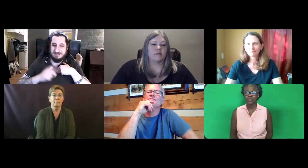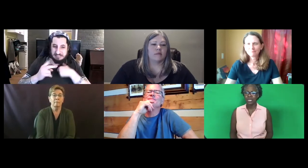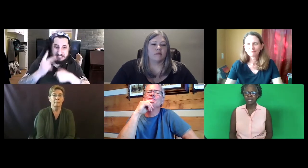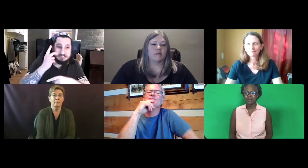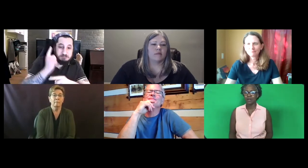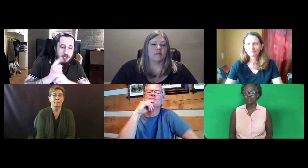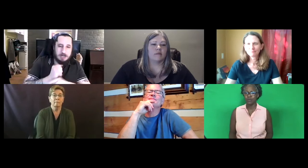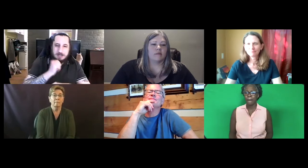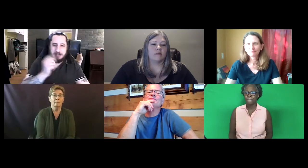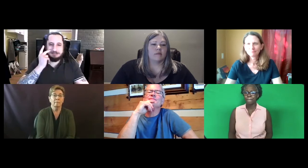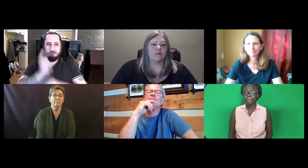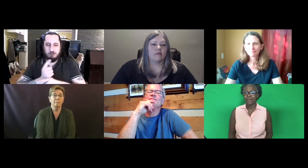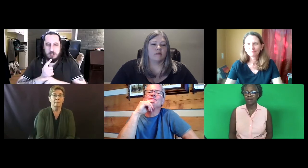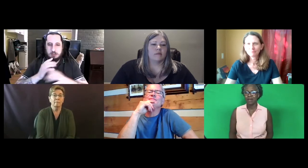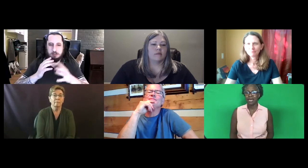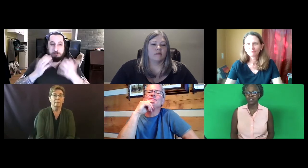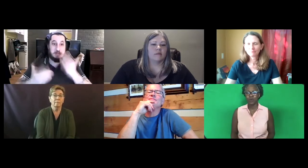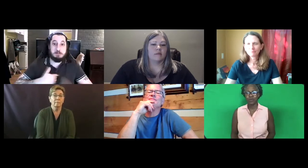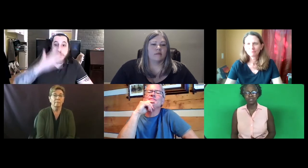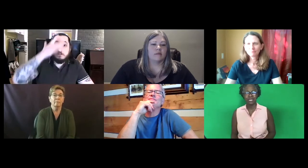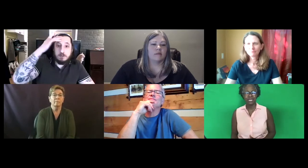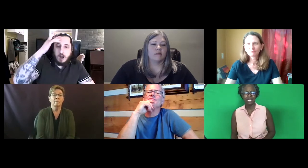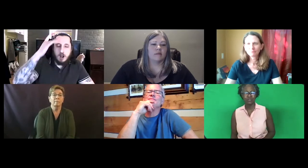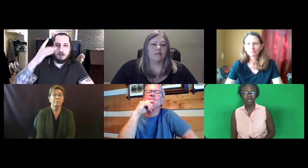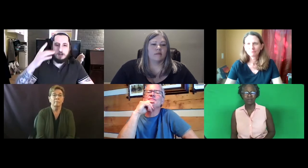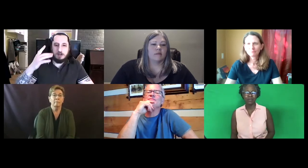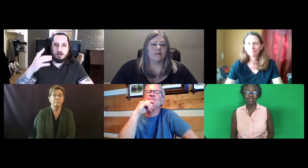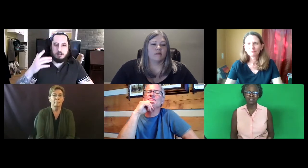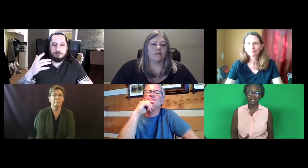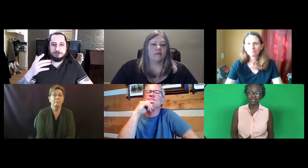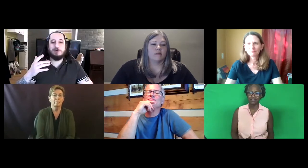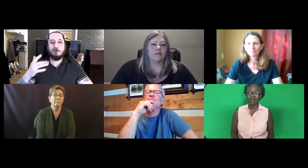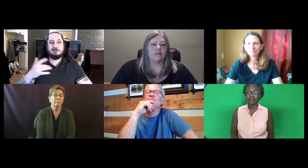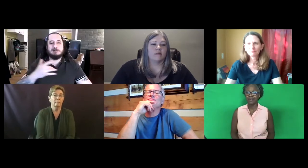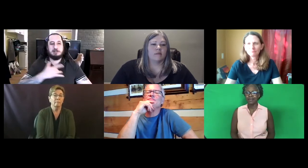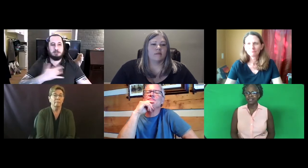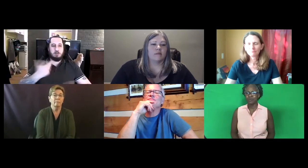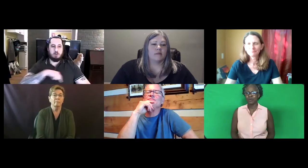myself as to whether I'm seeing things right or not seeing things right.